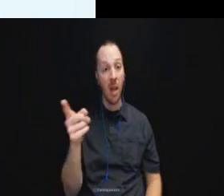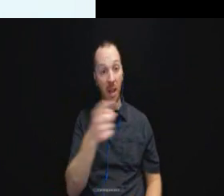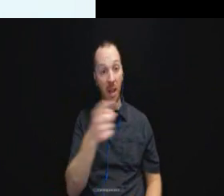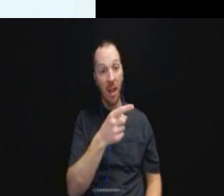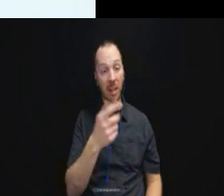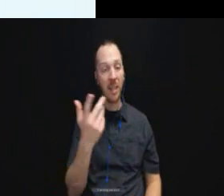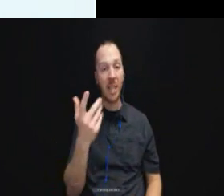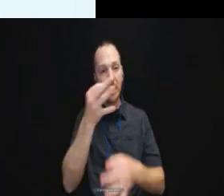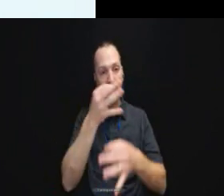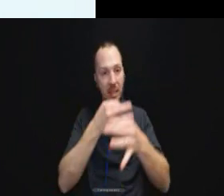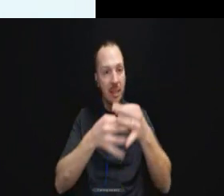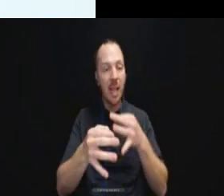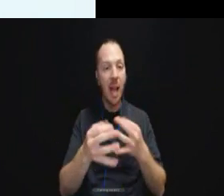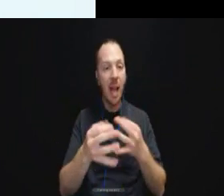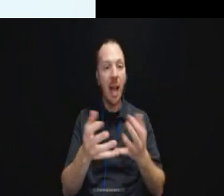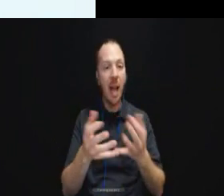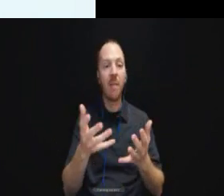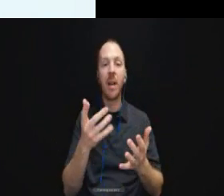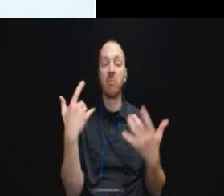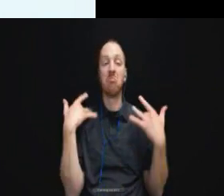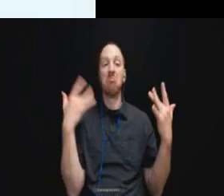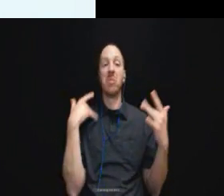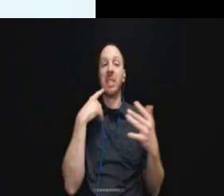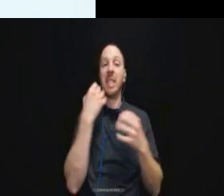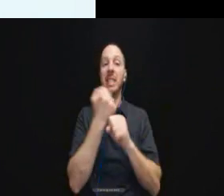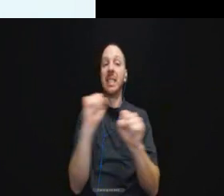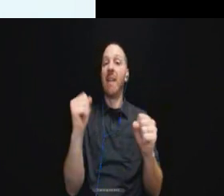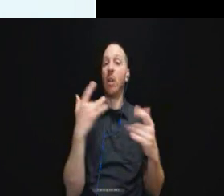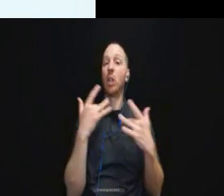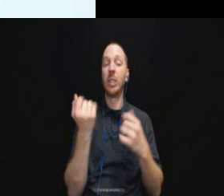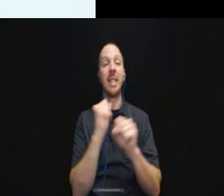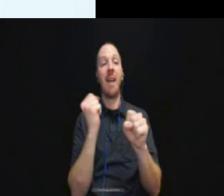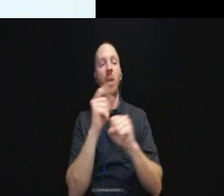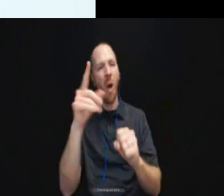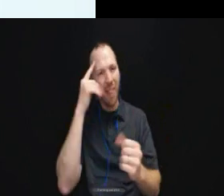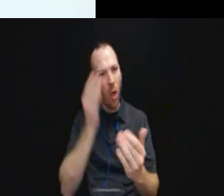a safety concern thinking through what is a safety concern and how do we address.